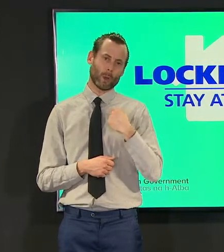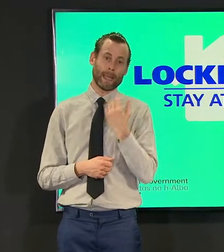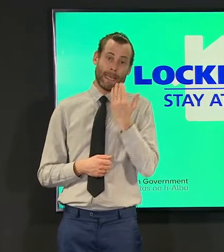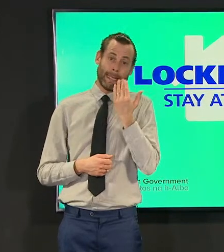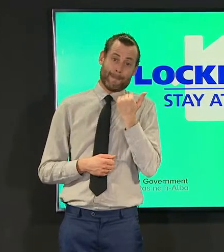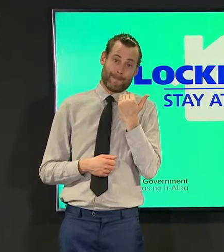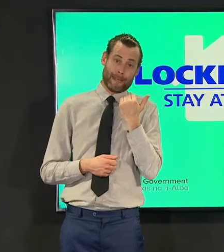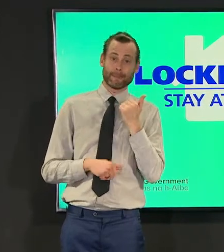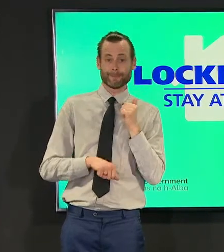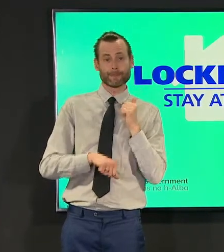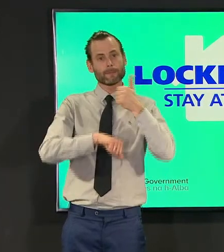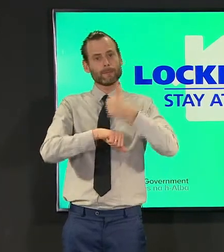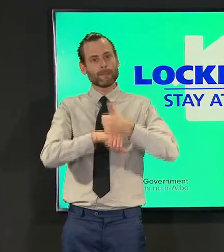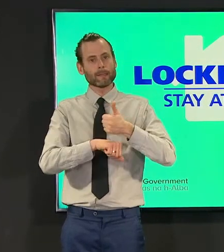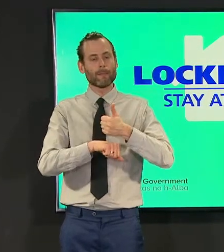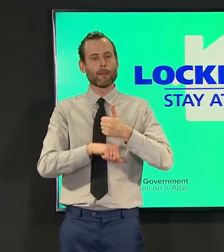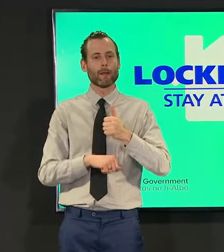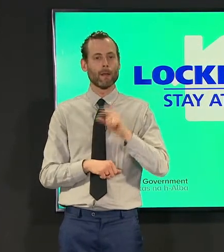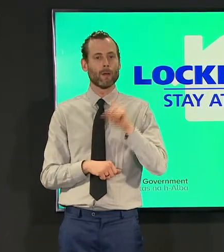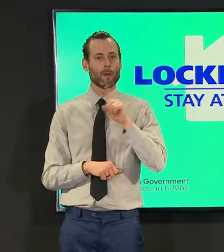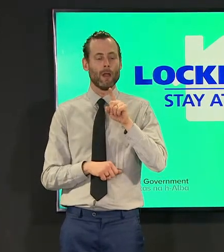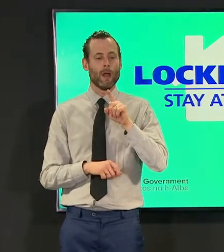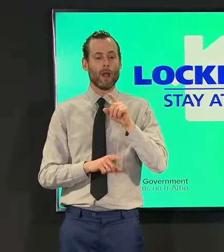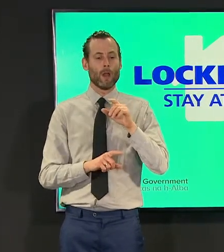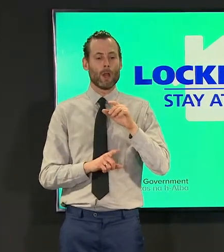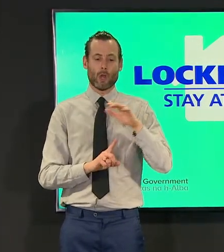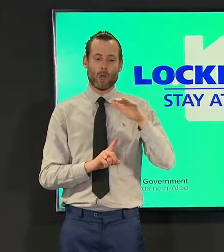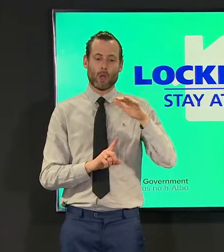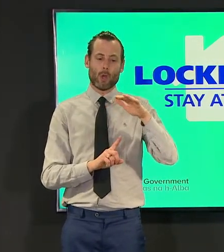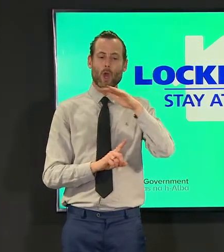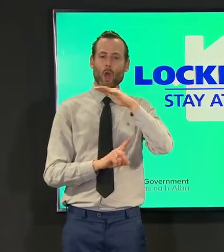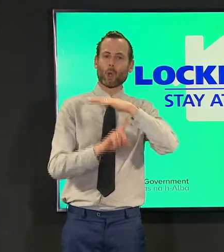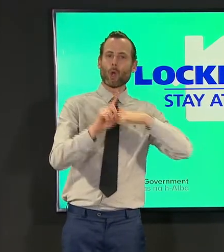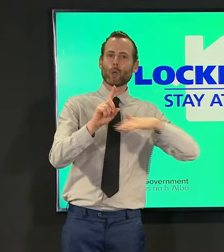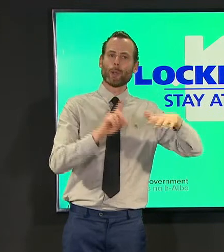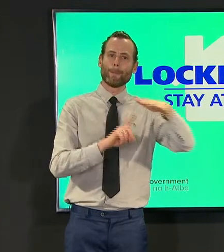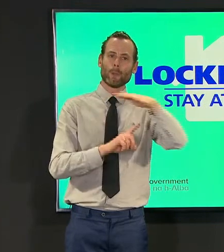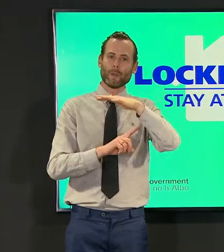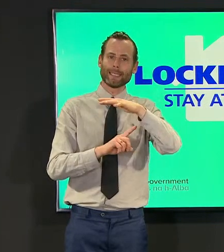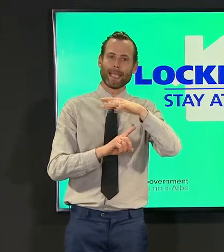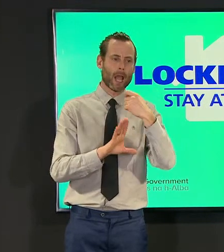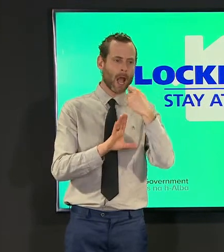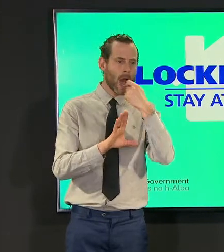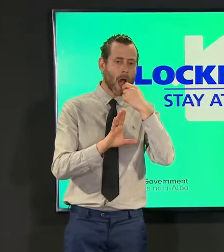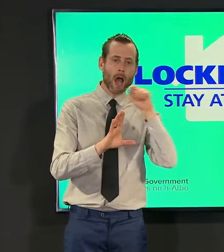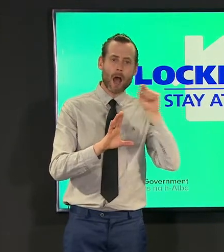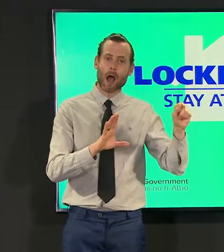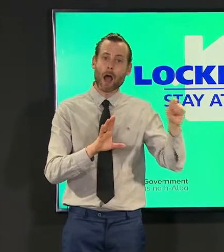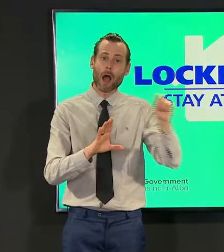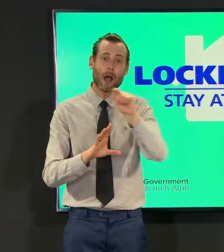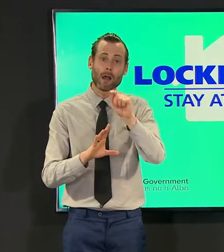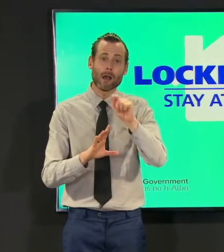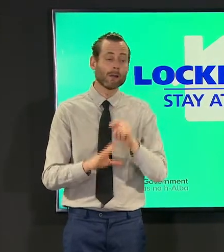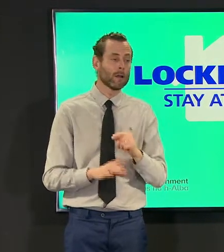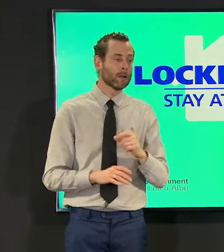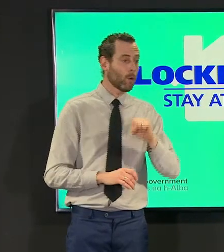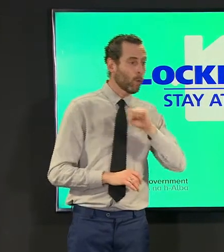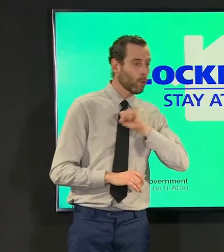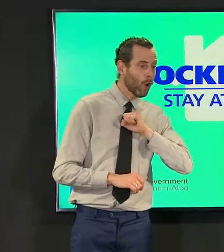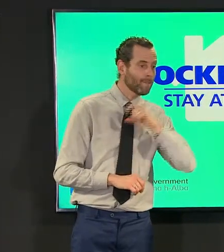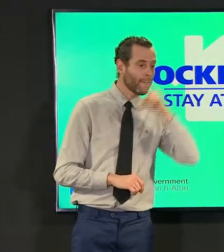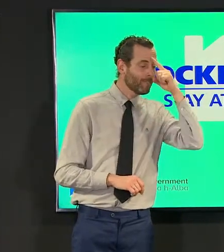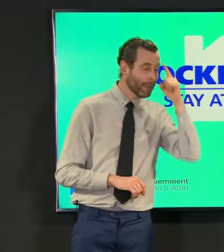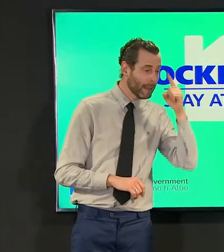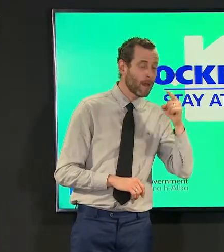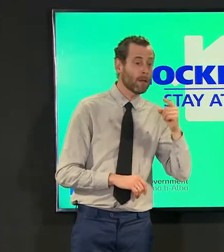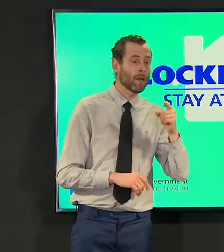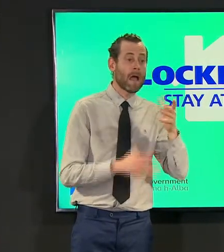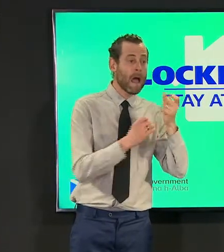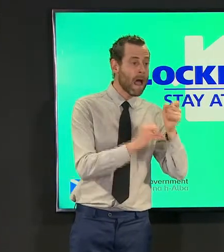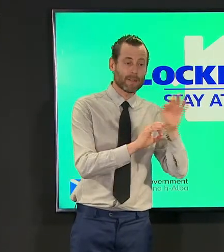our community-based asymptomatic testing uh and we've got uh uh 20 local authorities uh actively